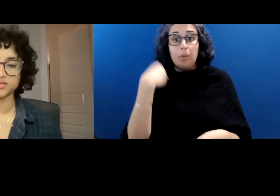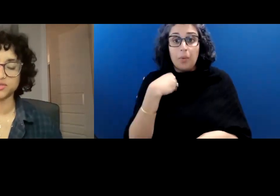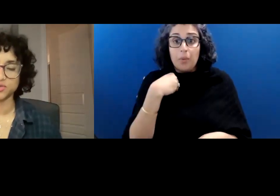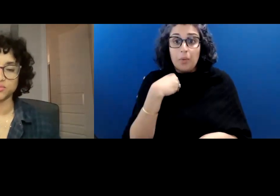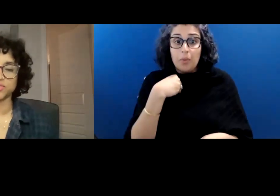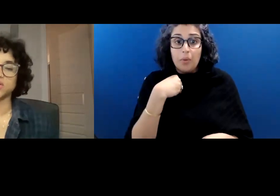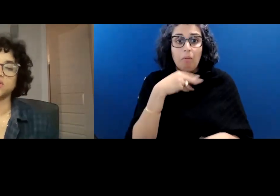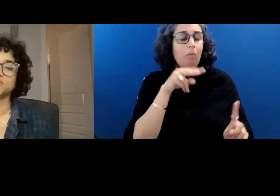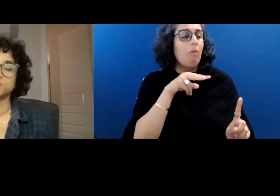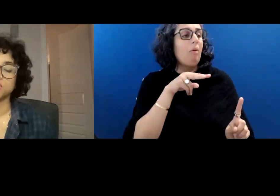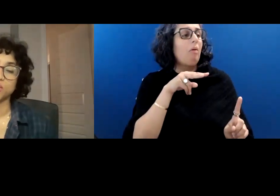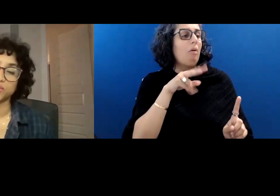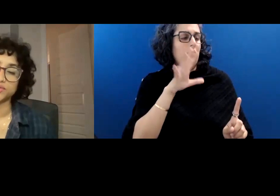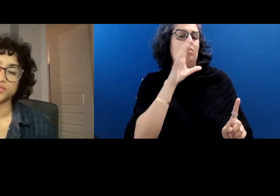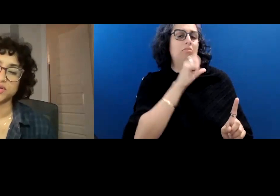is assumed to be cold